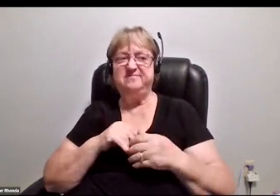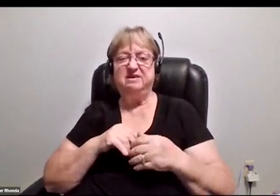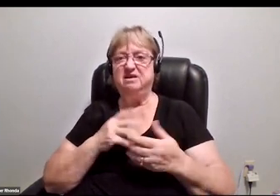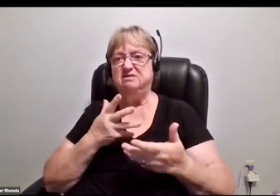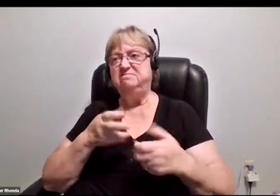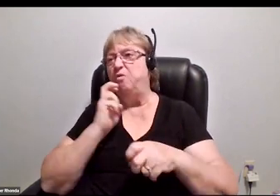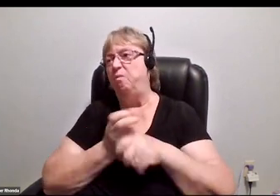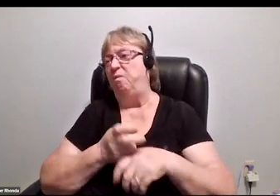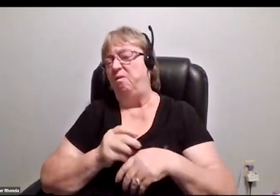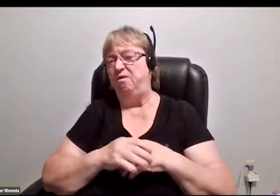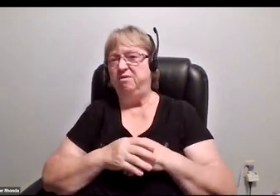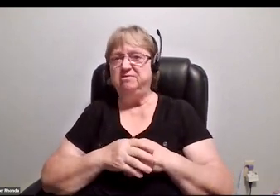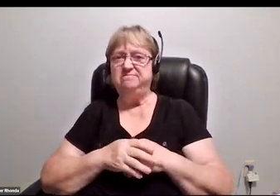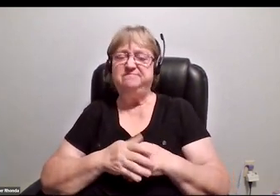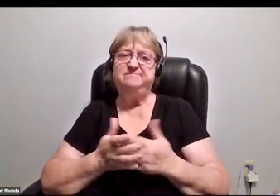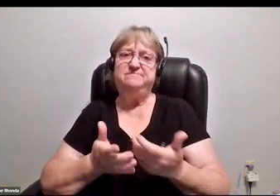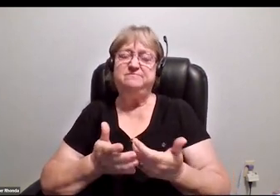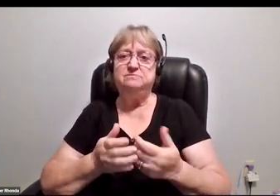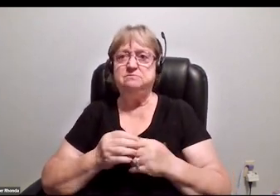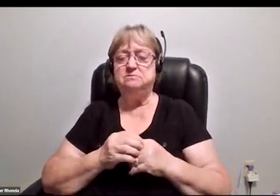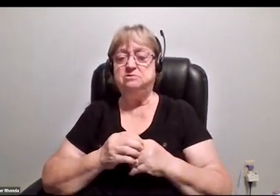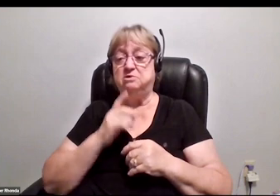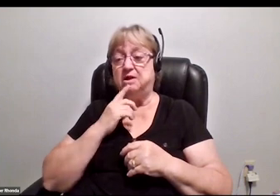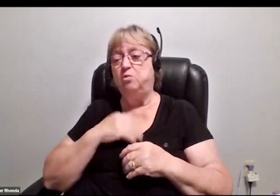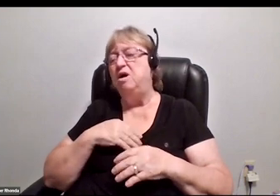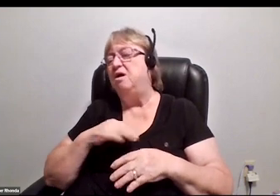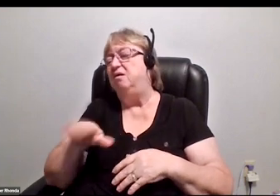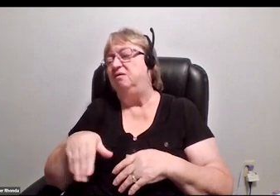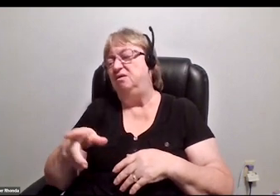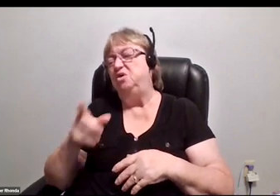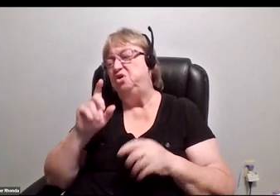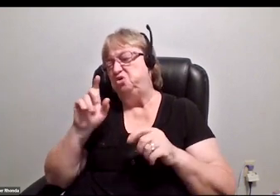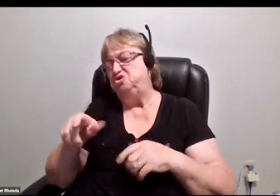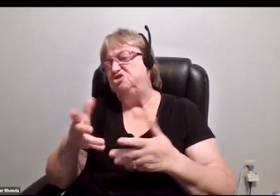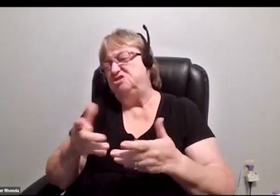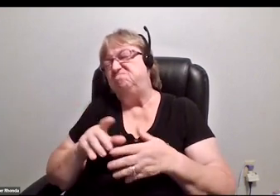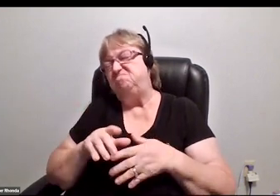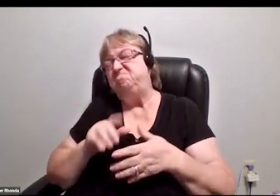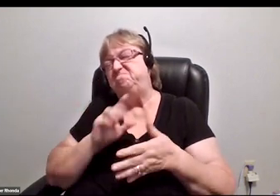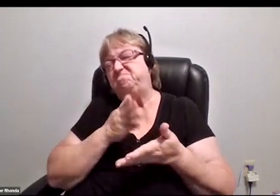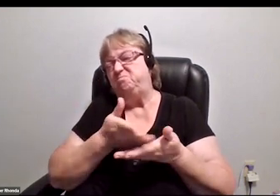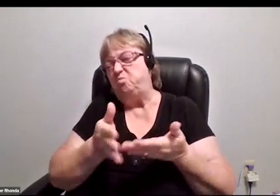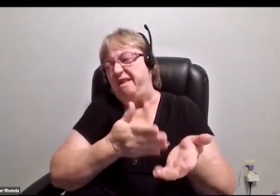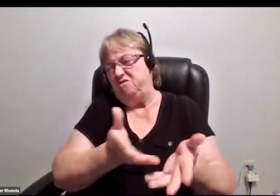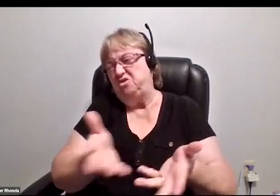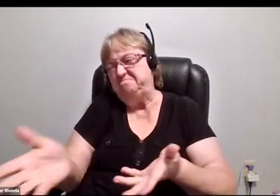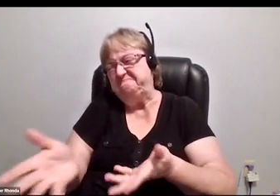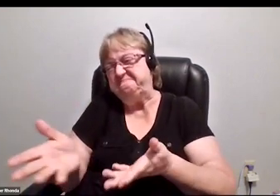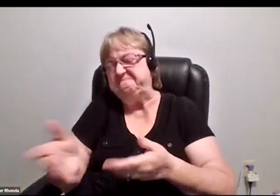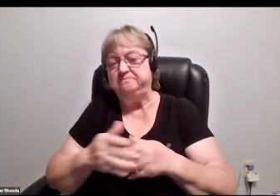It's, "Hey, why don't you just dot, dot, dot. The truth of the matter is whether you want to go